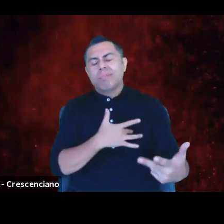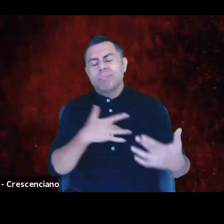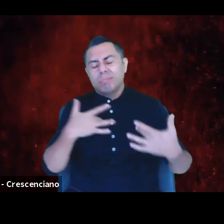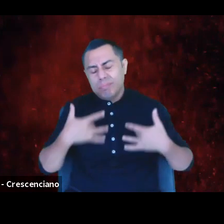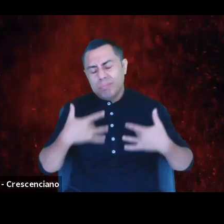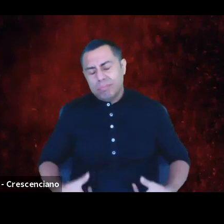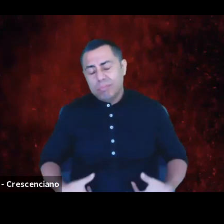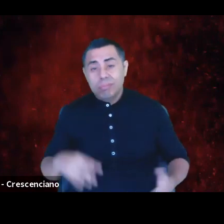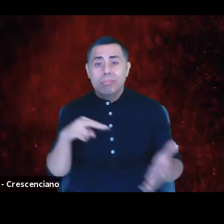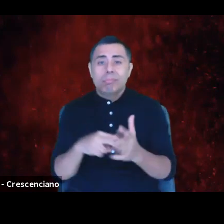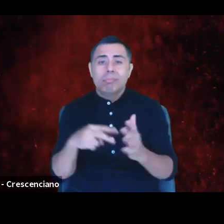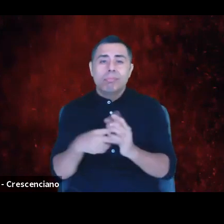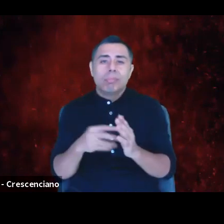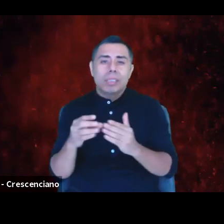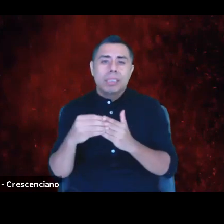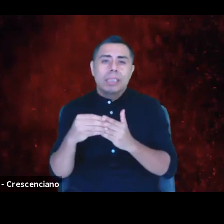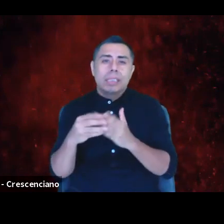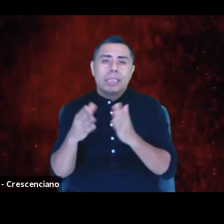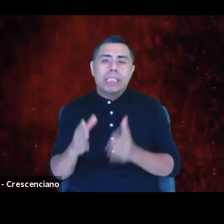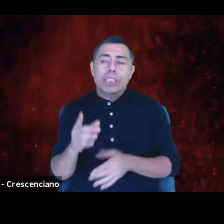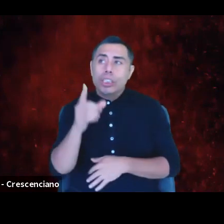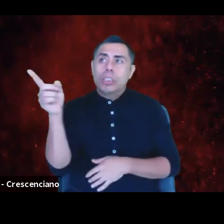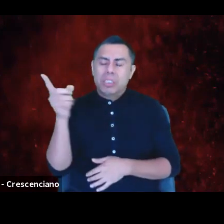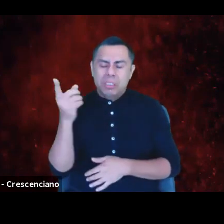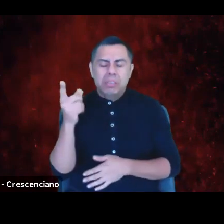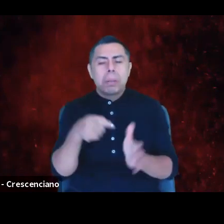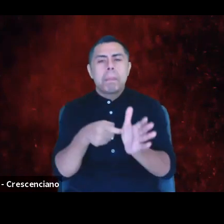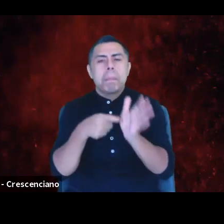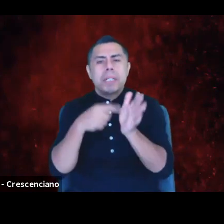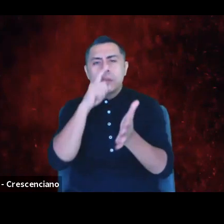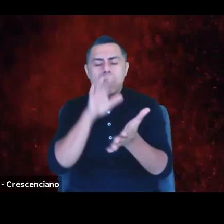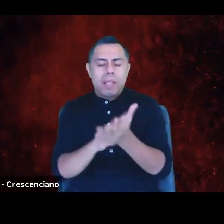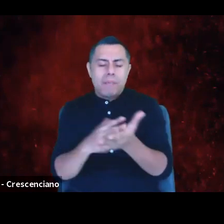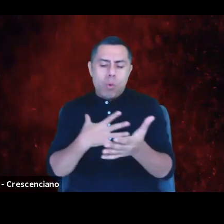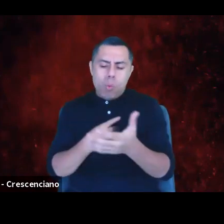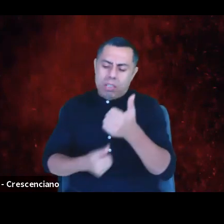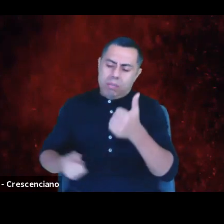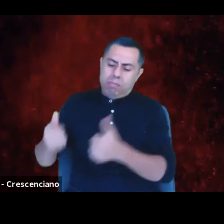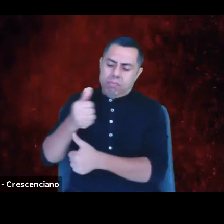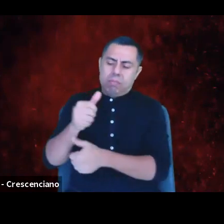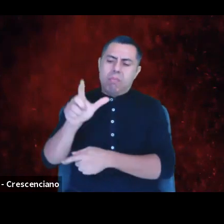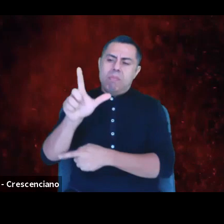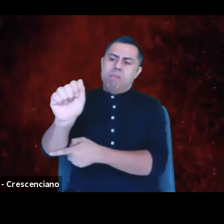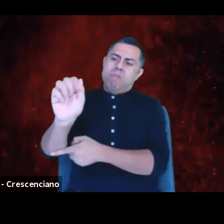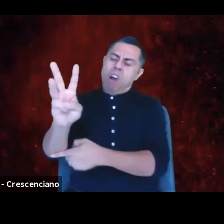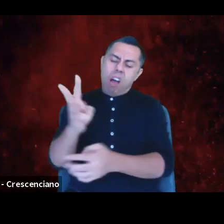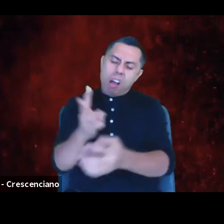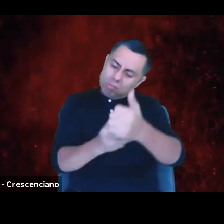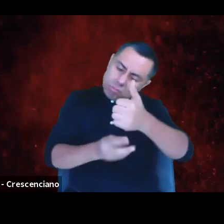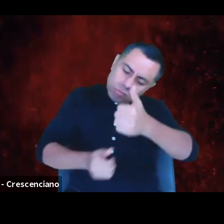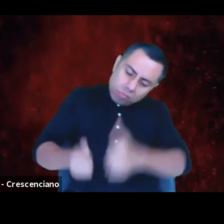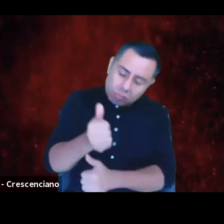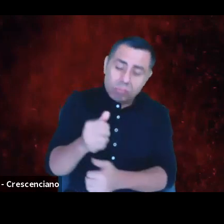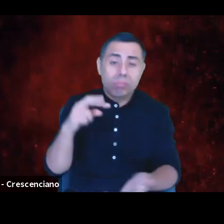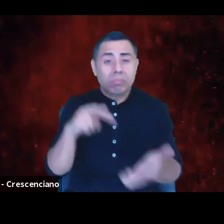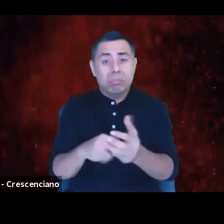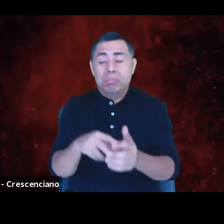Our leadership must believe that white supremacy is the law of the land and they, too, believe that black people aren't entitled